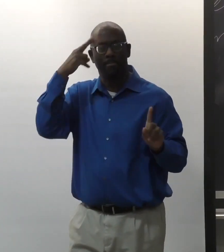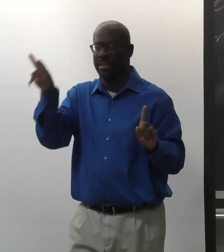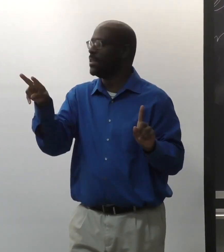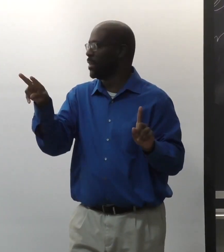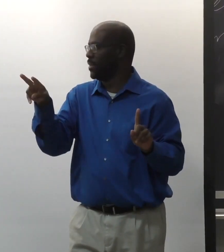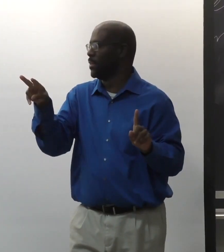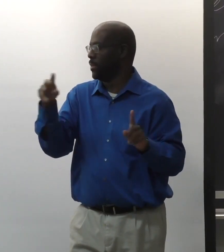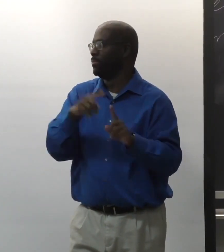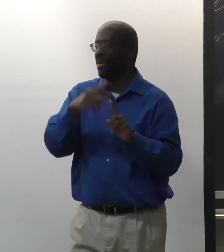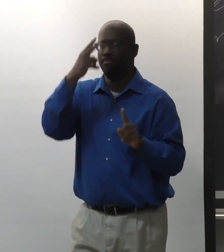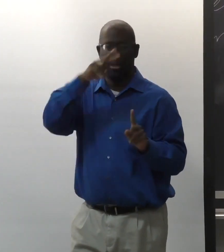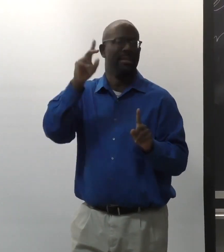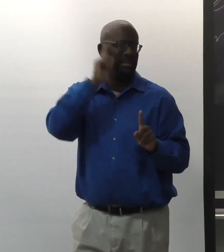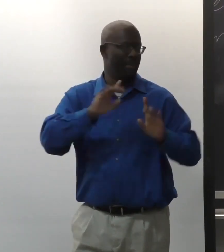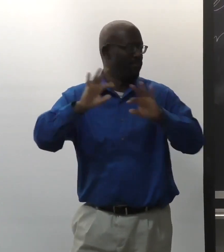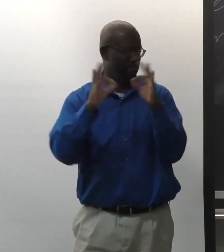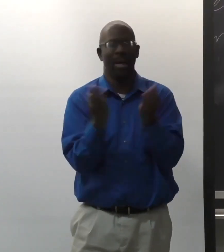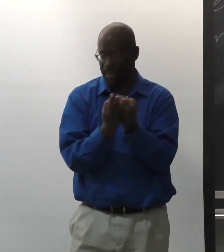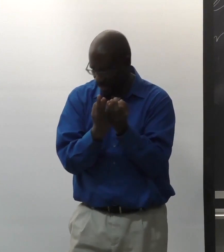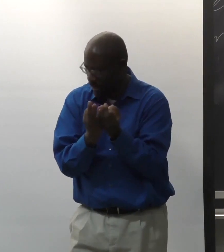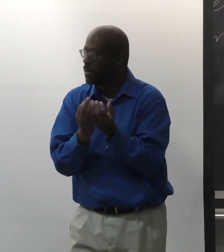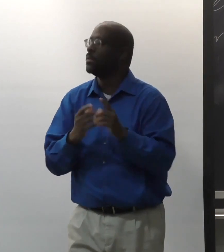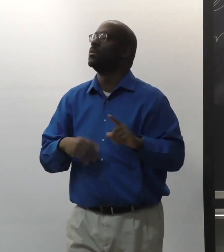One story comes to mind about a Mexican deaf family.